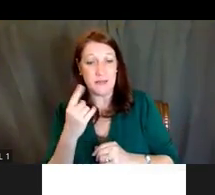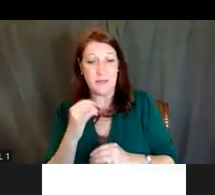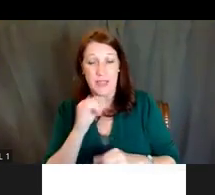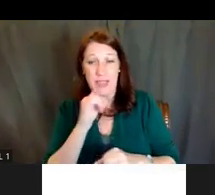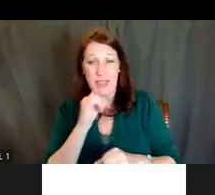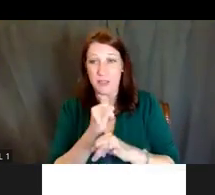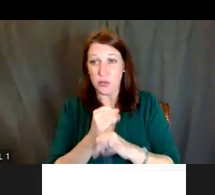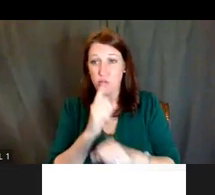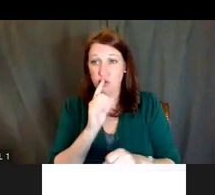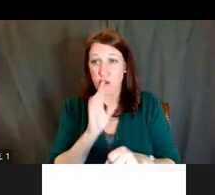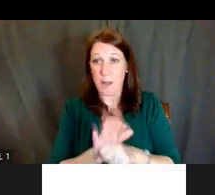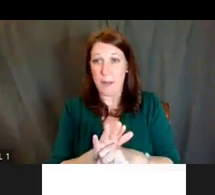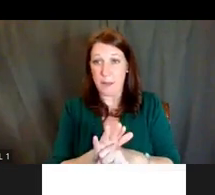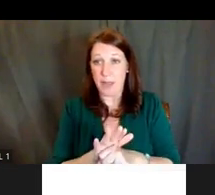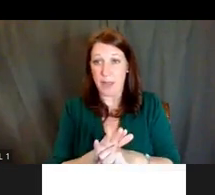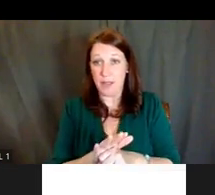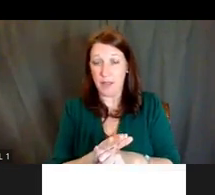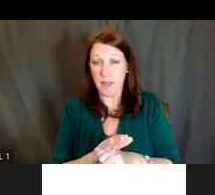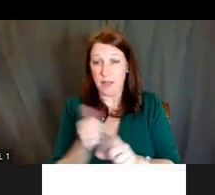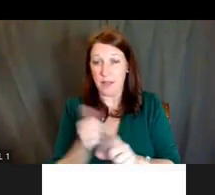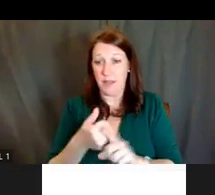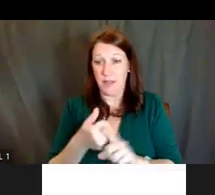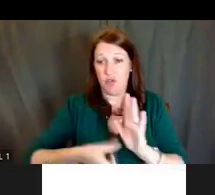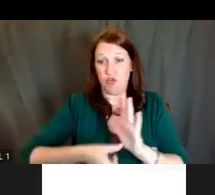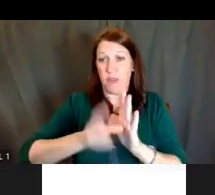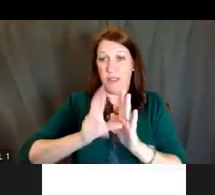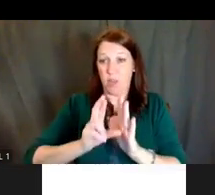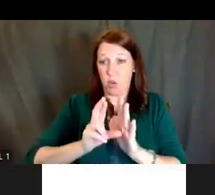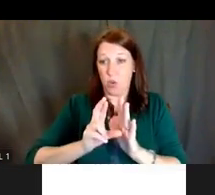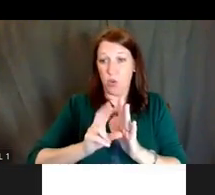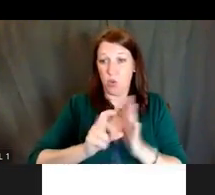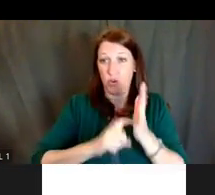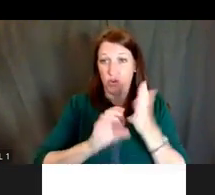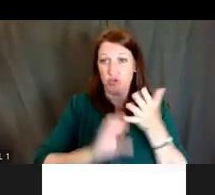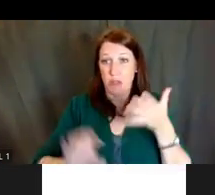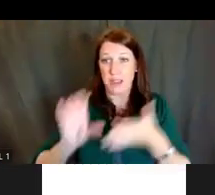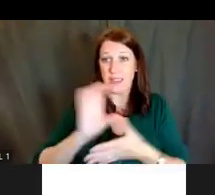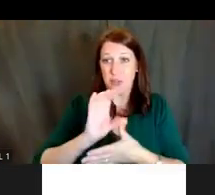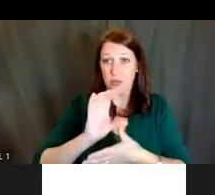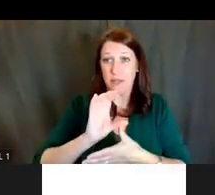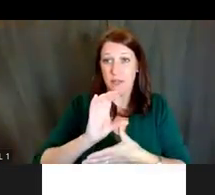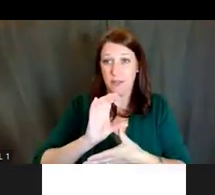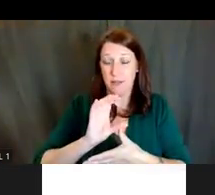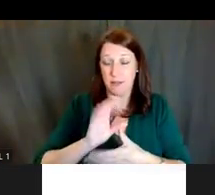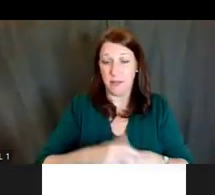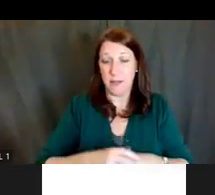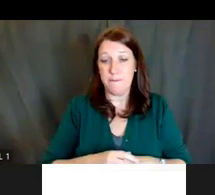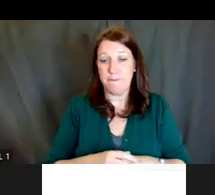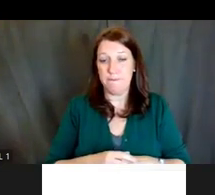is a review criterion -- it's so important.